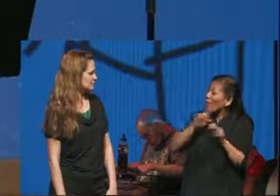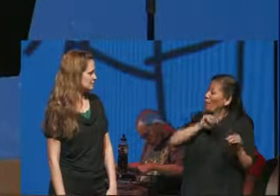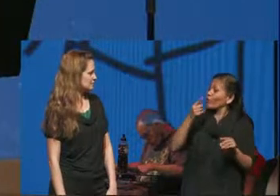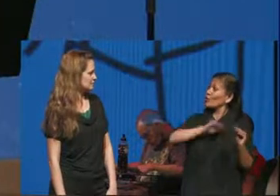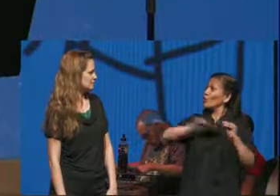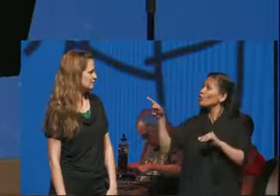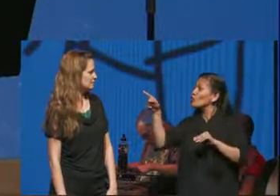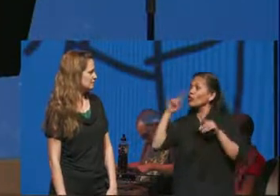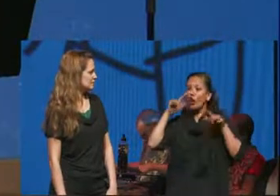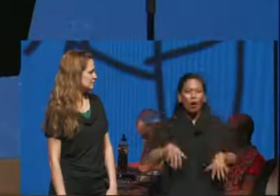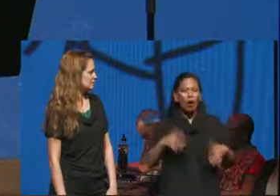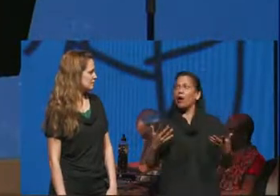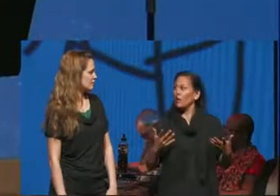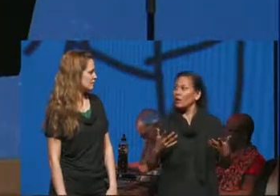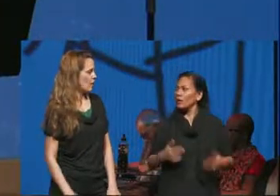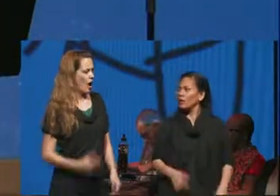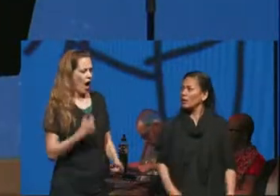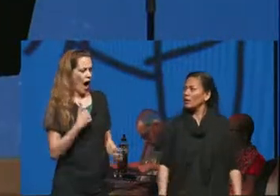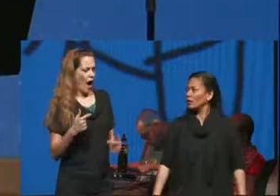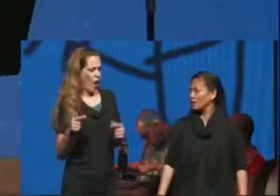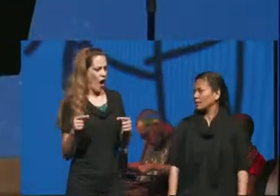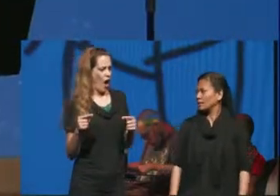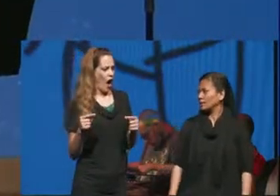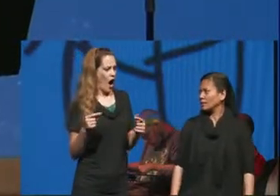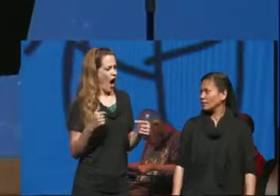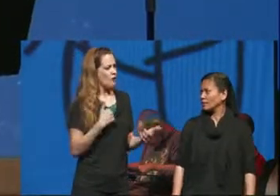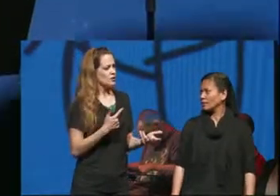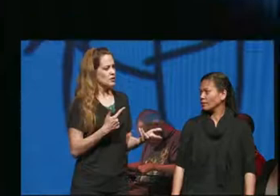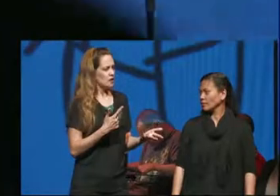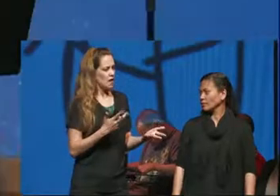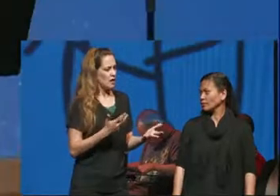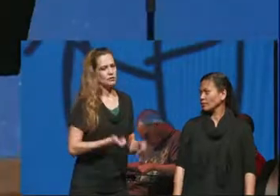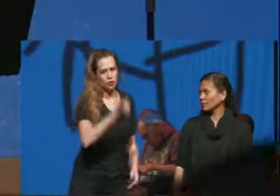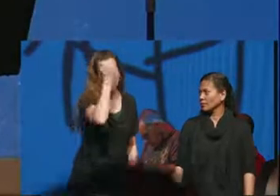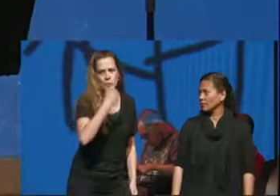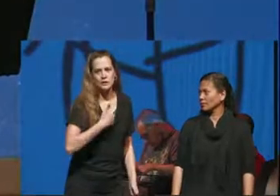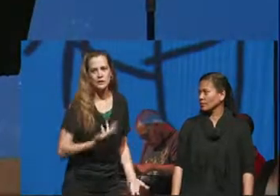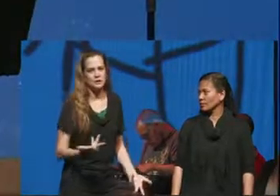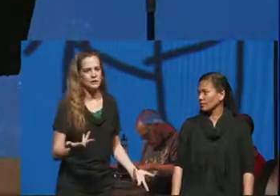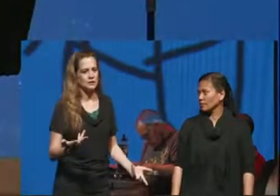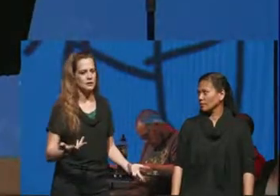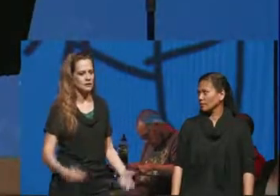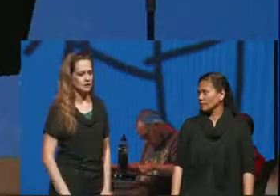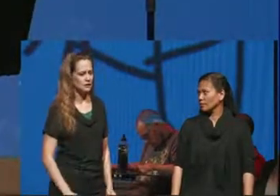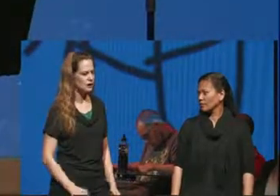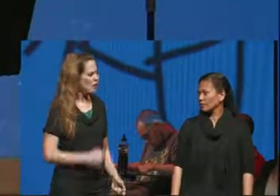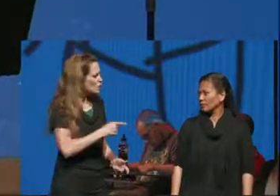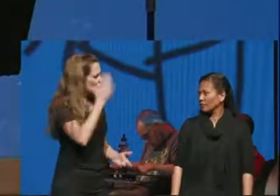was just me being stupid do you know do you know how great you are